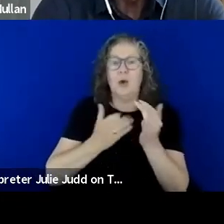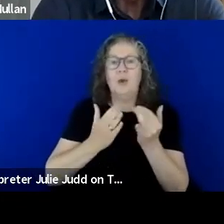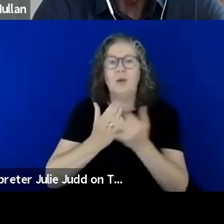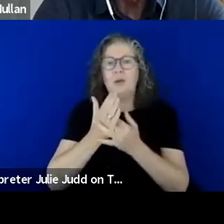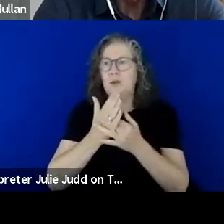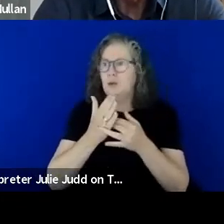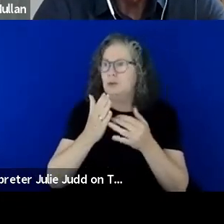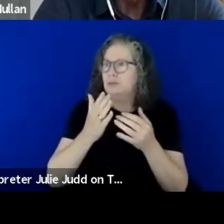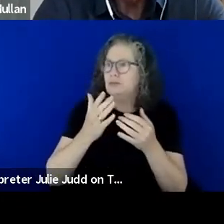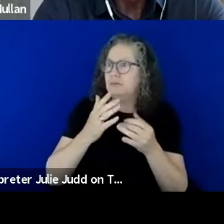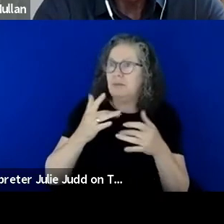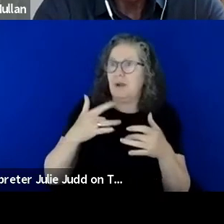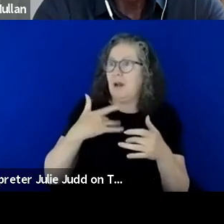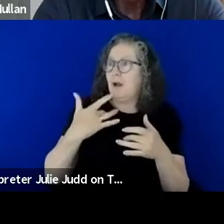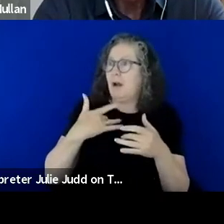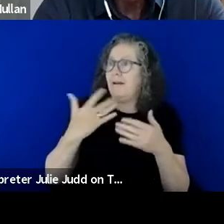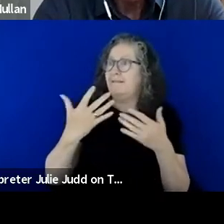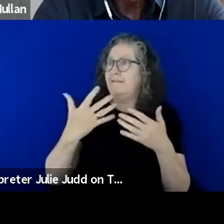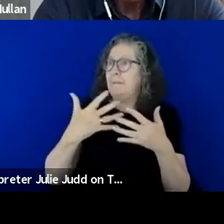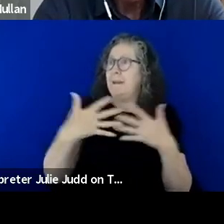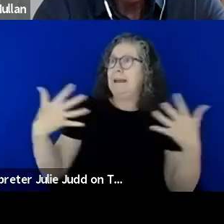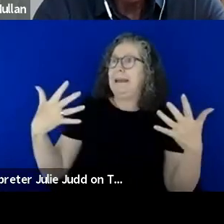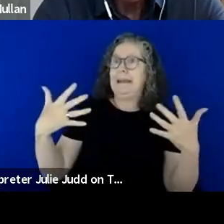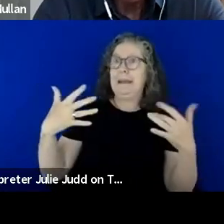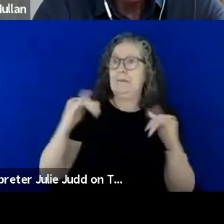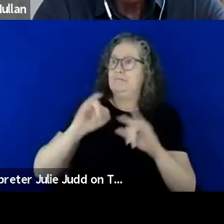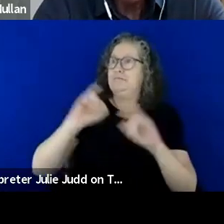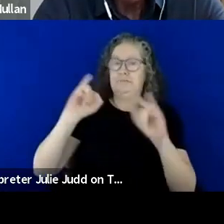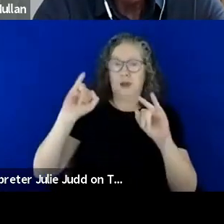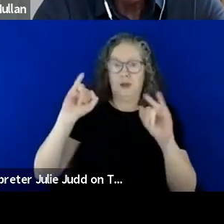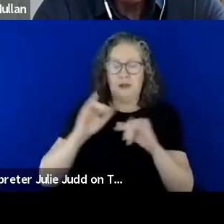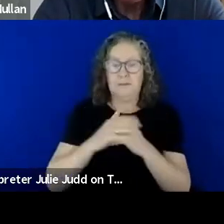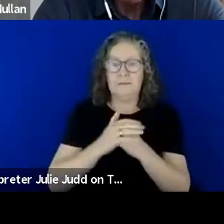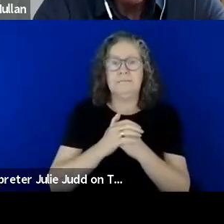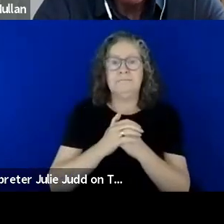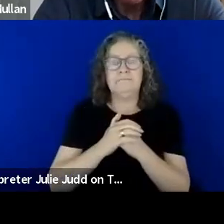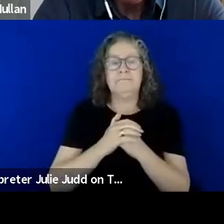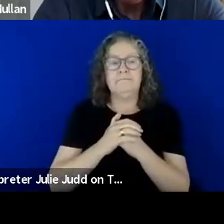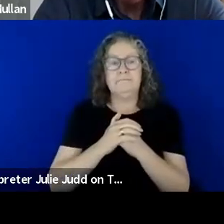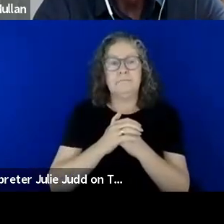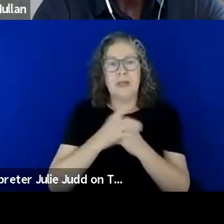during large scale emergencies, can you share an experience from your life